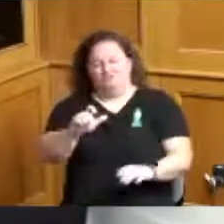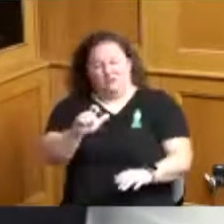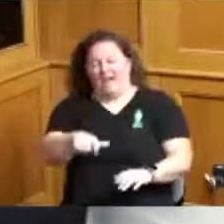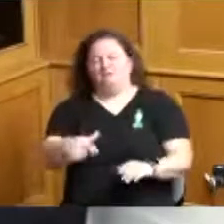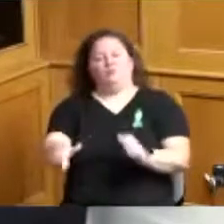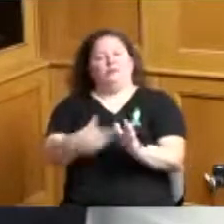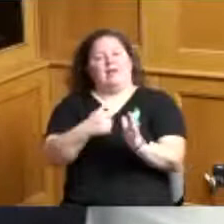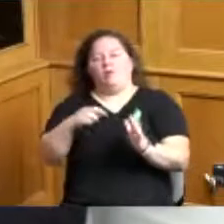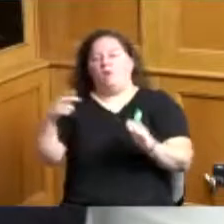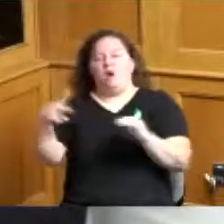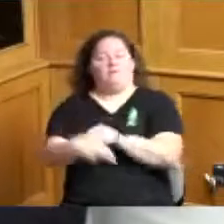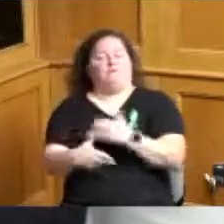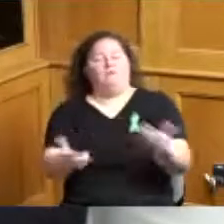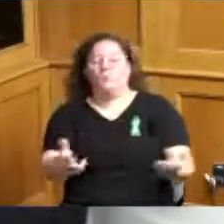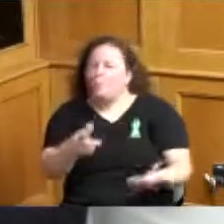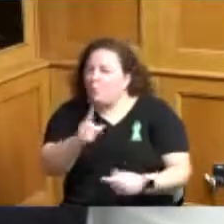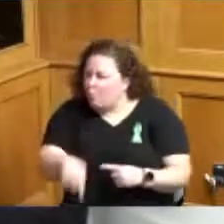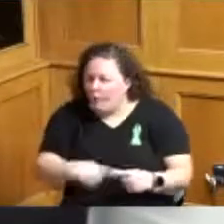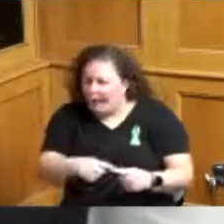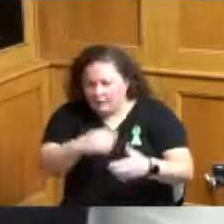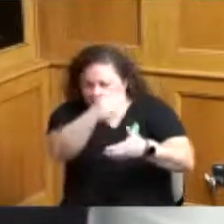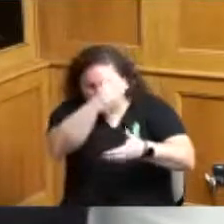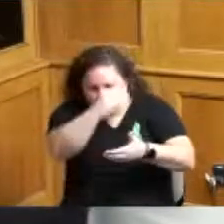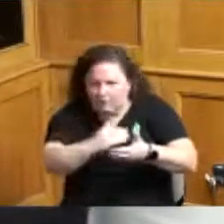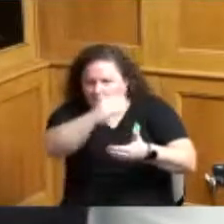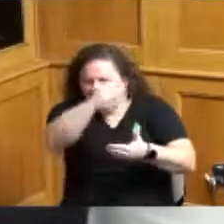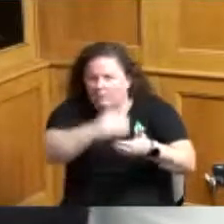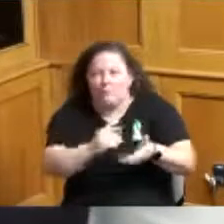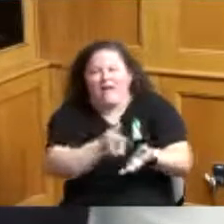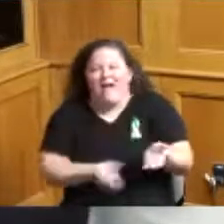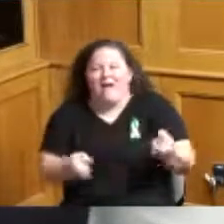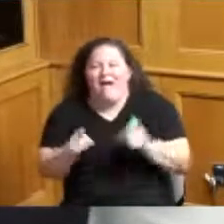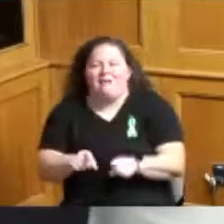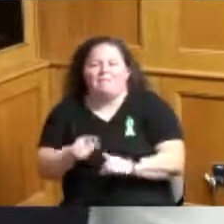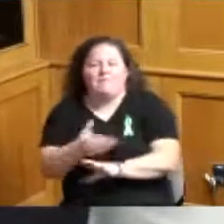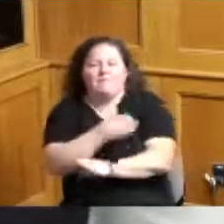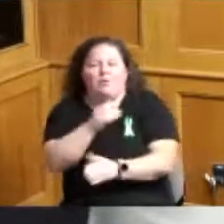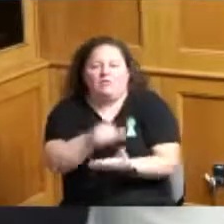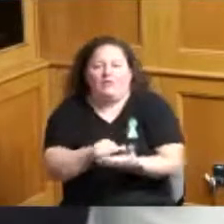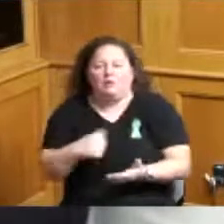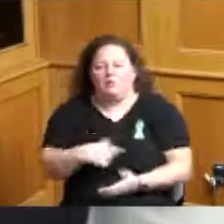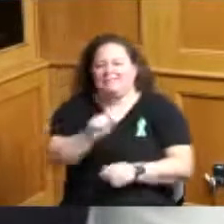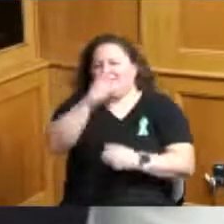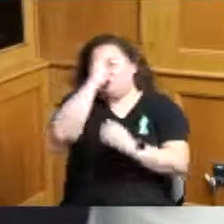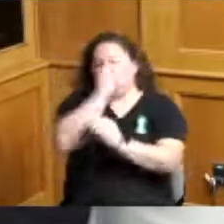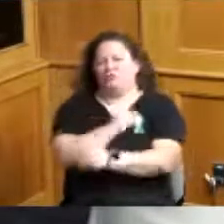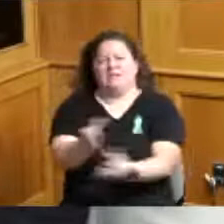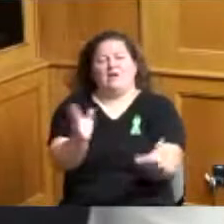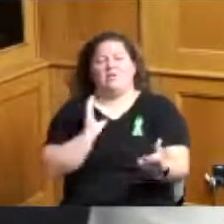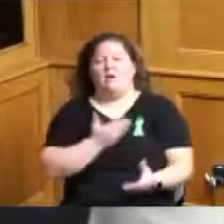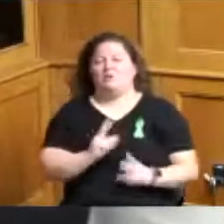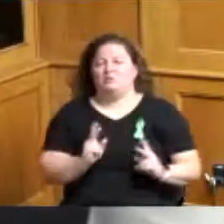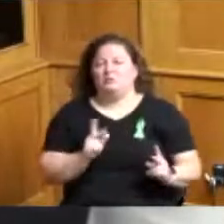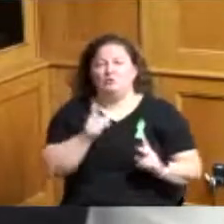can articulate this to homeowners that are out here right now just trying to trying to survive